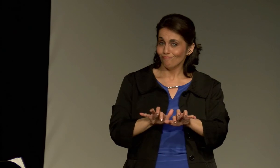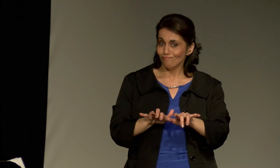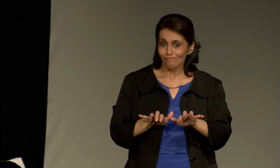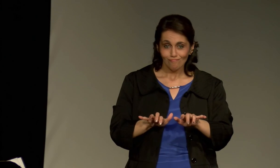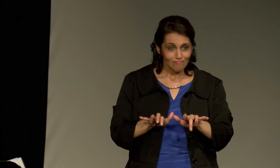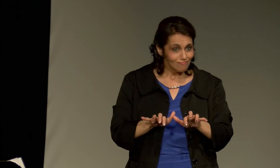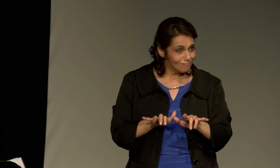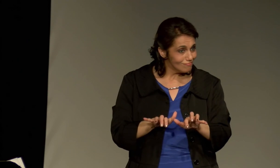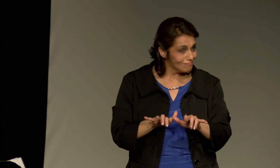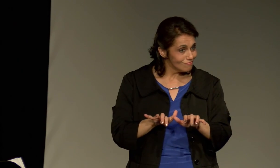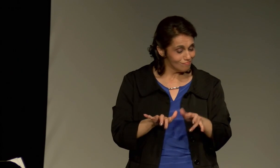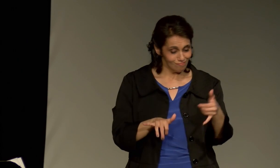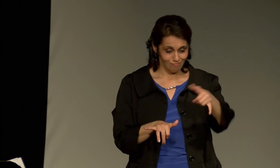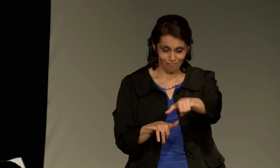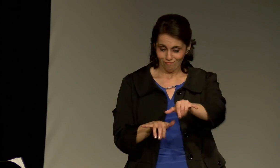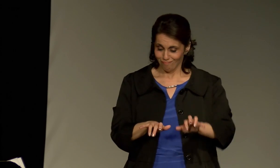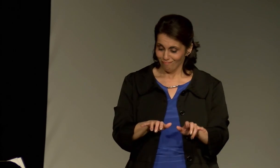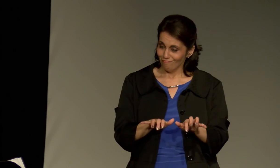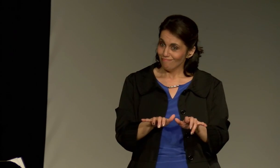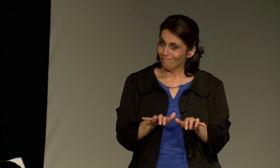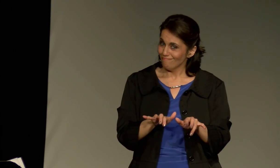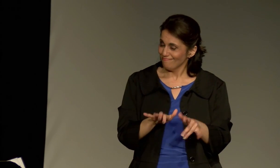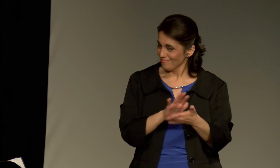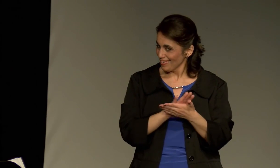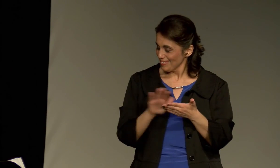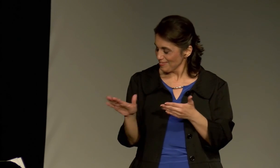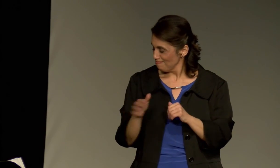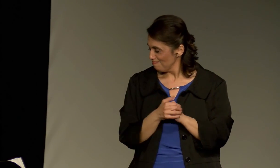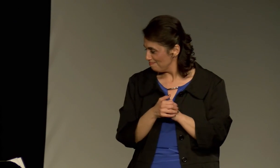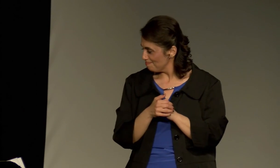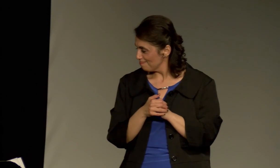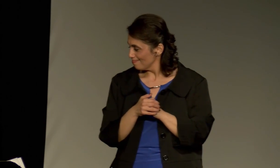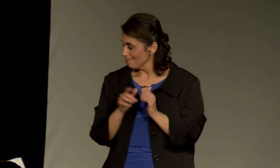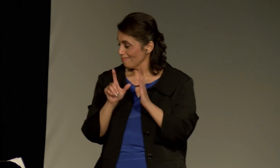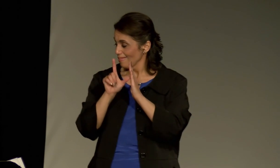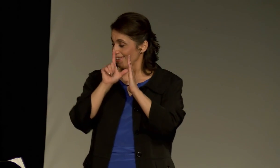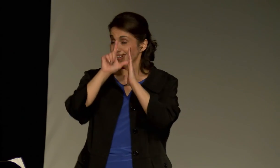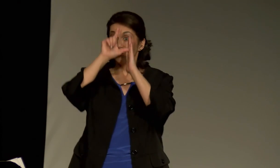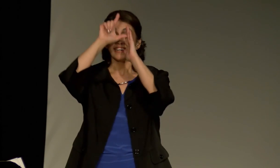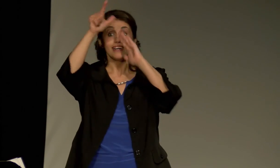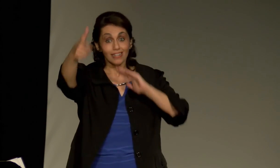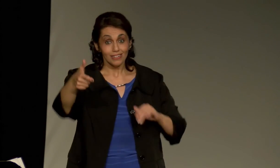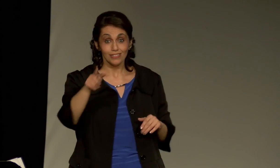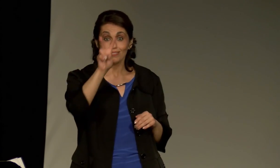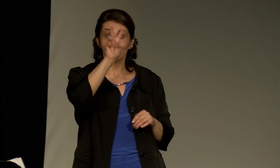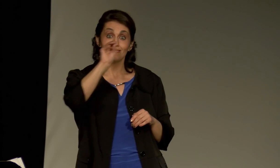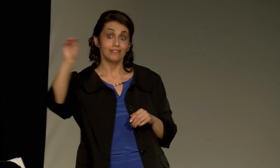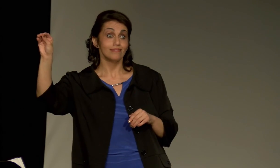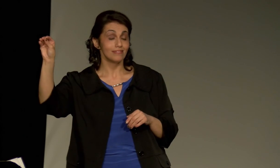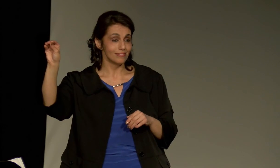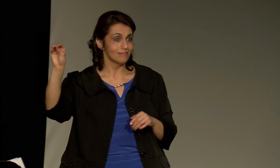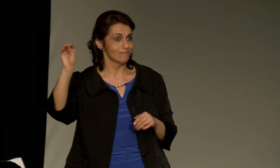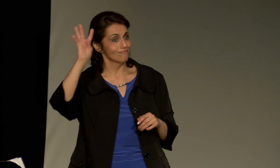talk to another deaf person who had that device or go through an operator, and talk to someone who was hearing through that device.